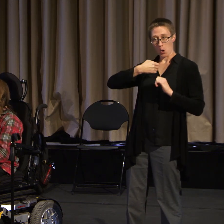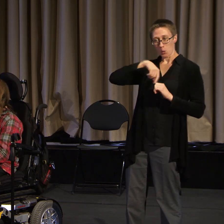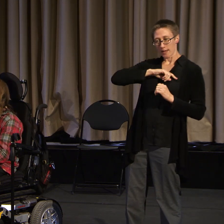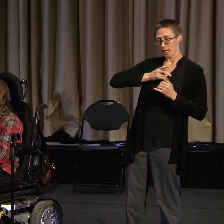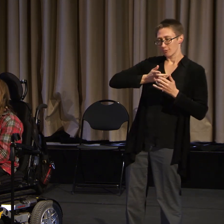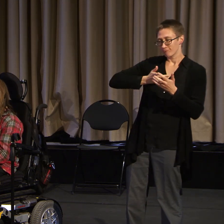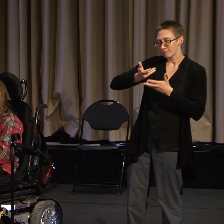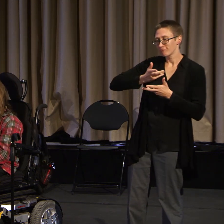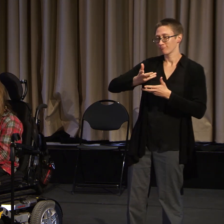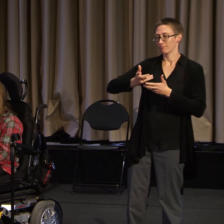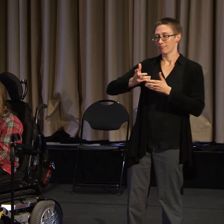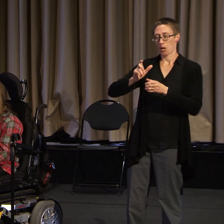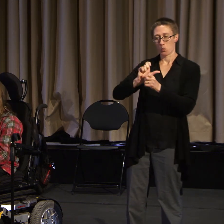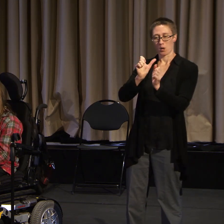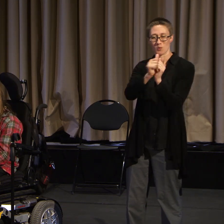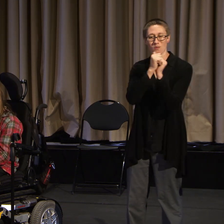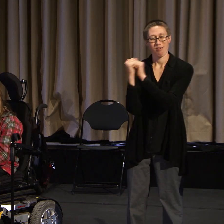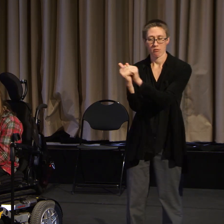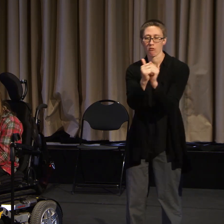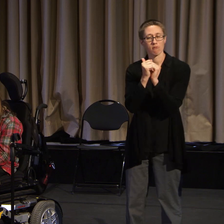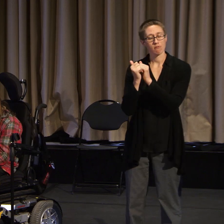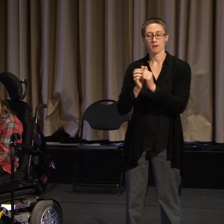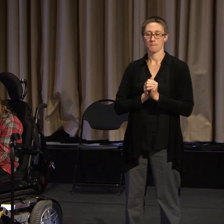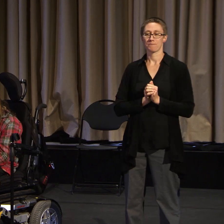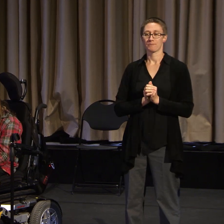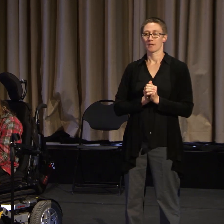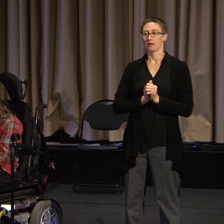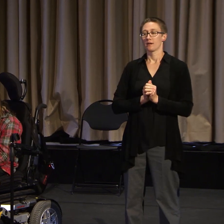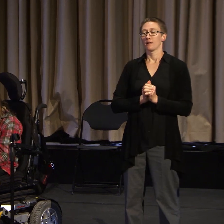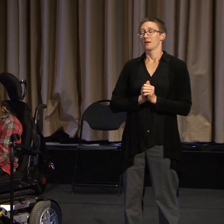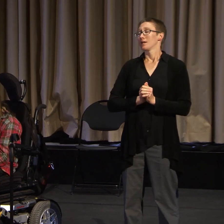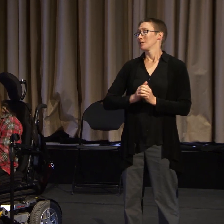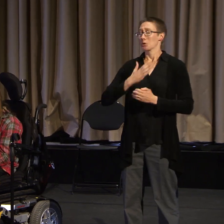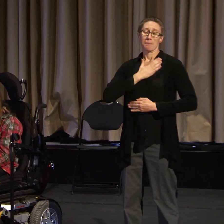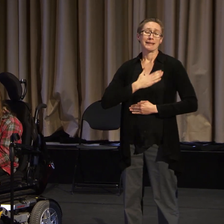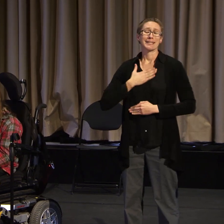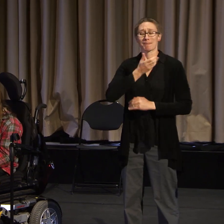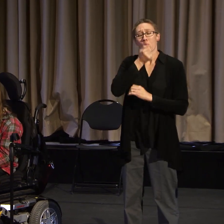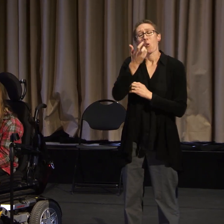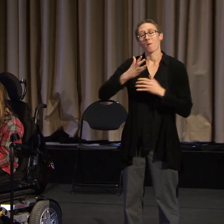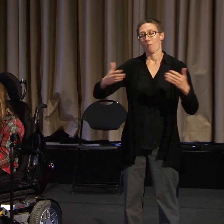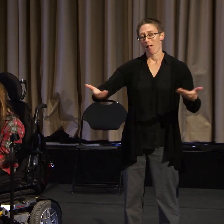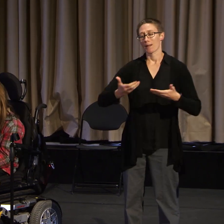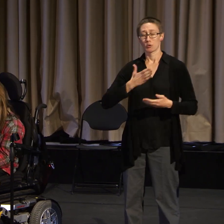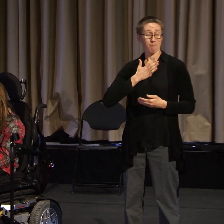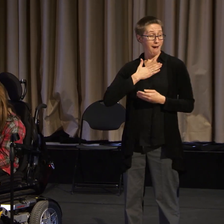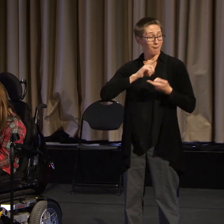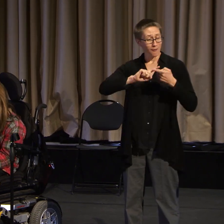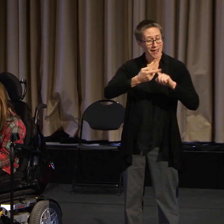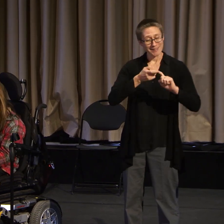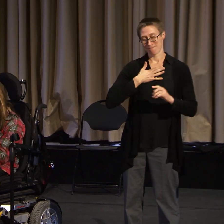Please give a warm welcome to my friend and mentor, Anita Cameron.